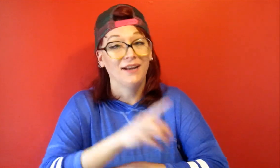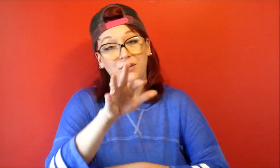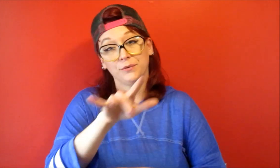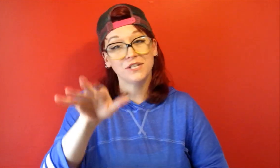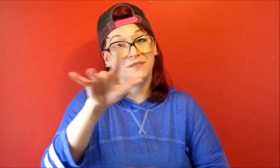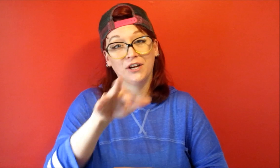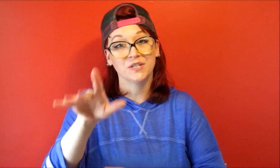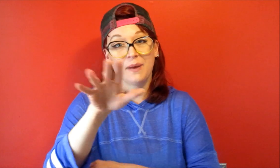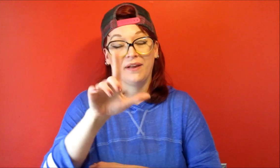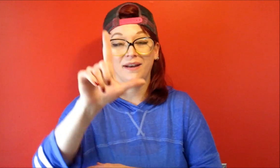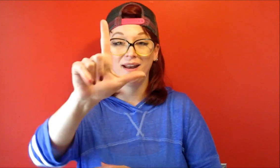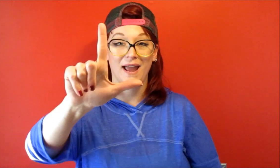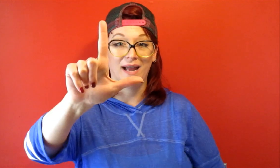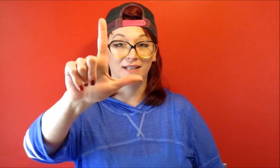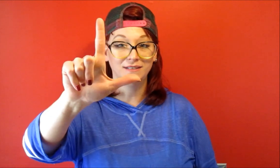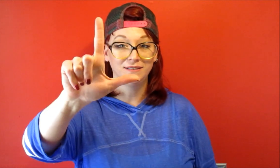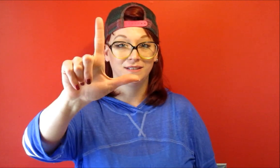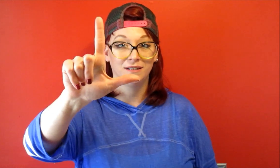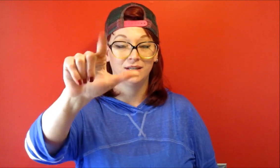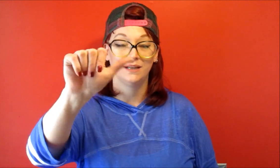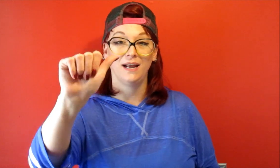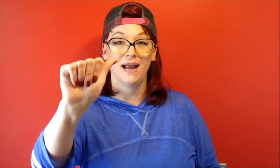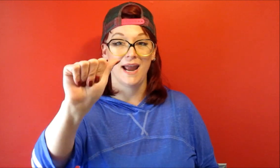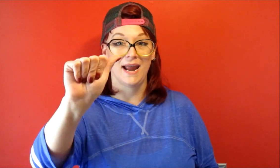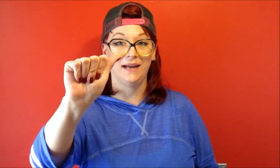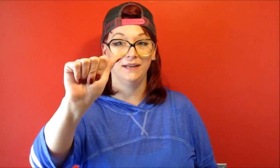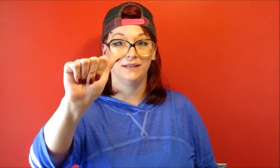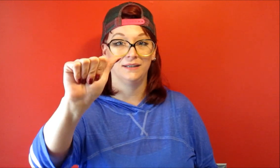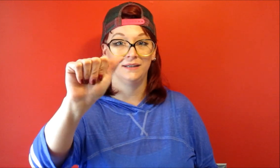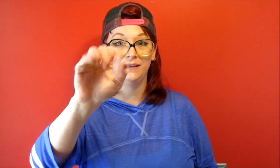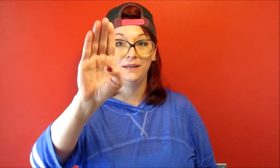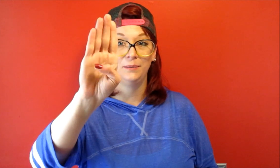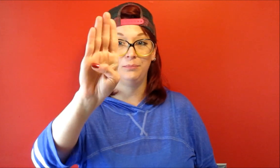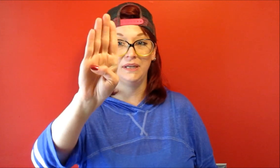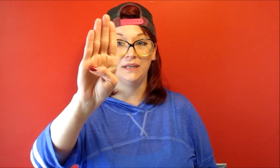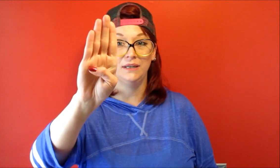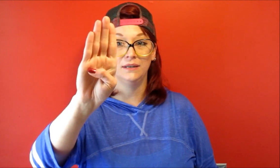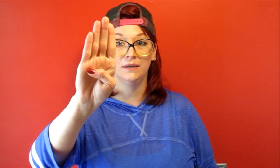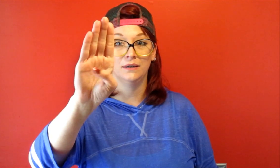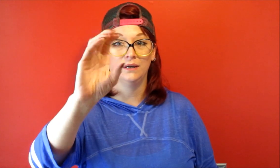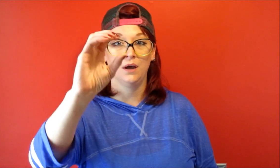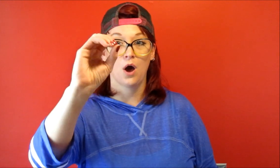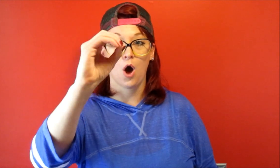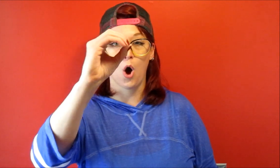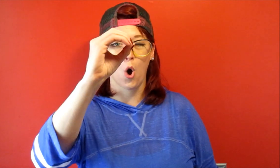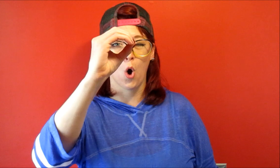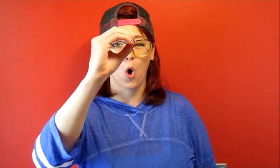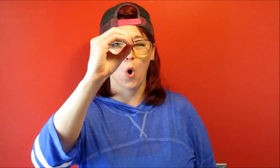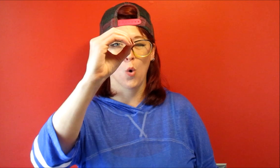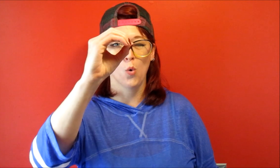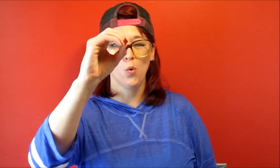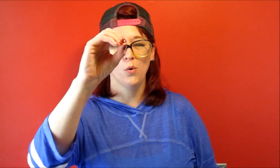you would just fingerspell it L-A-B-O-R